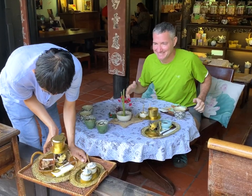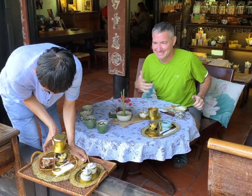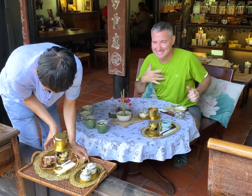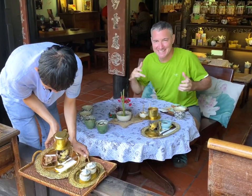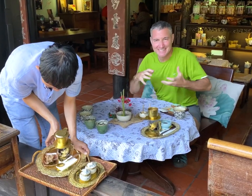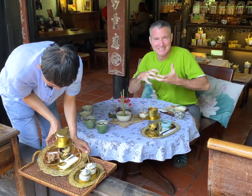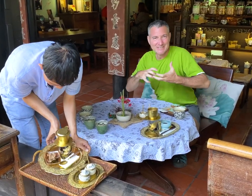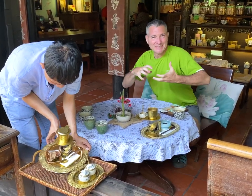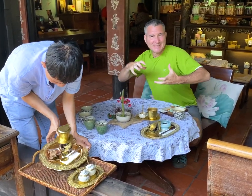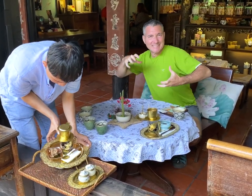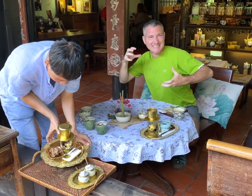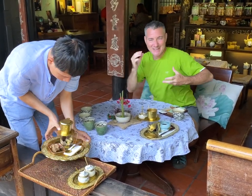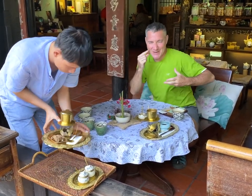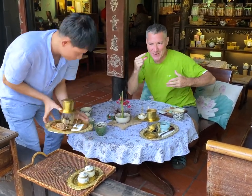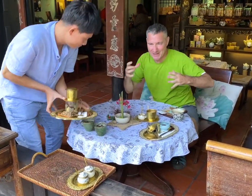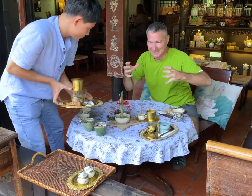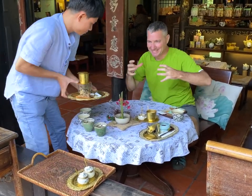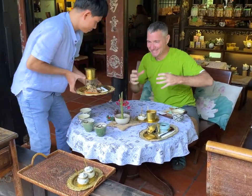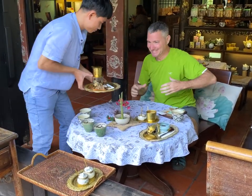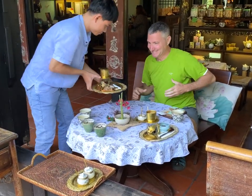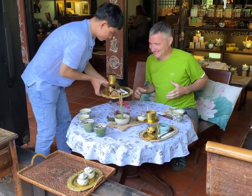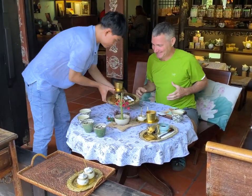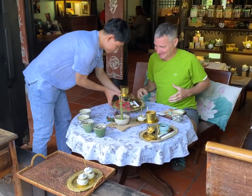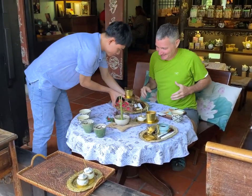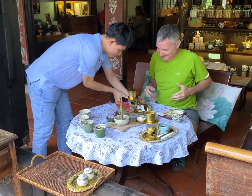I feel like I'm a rich person with those gold stuff.